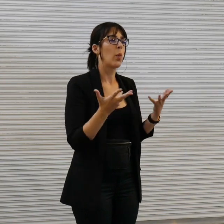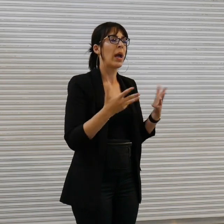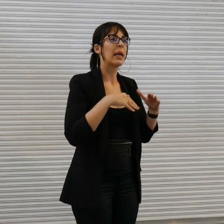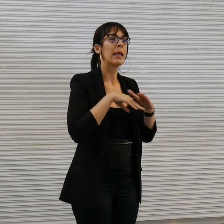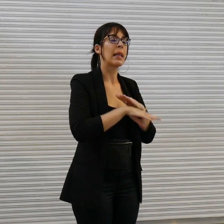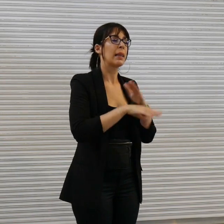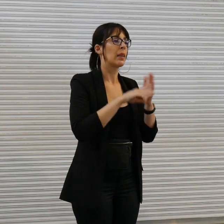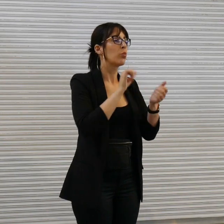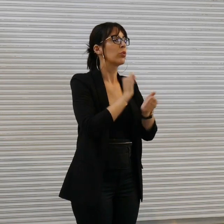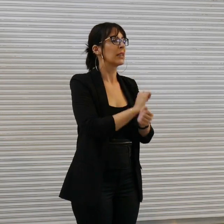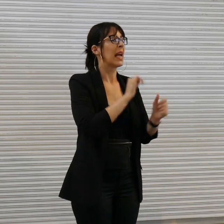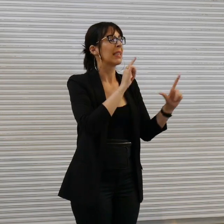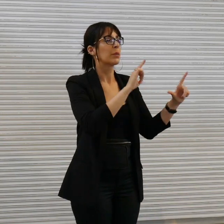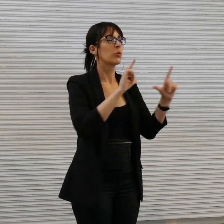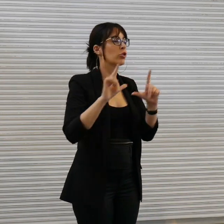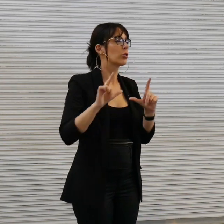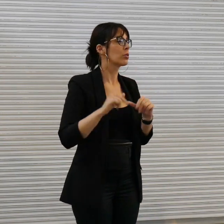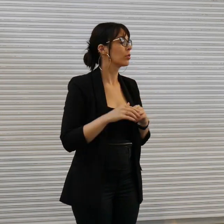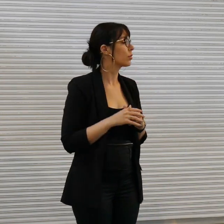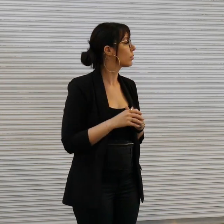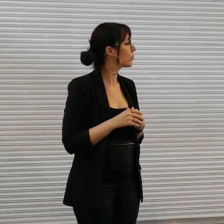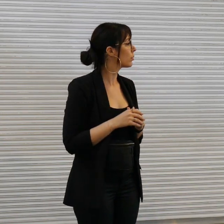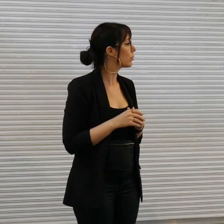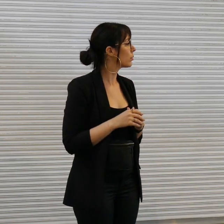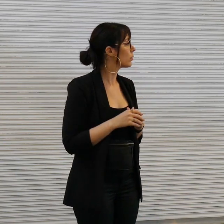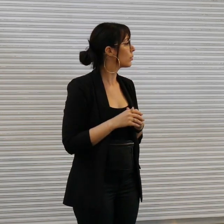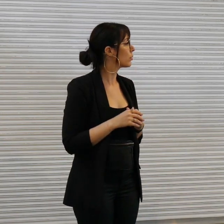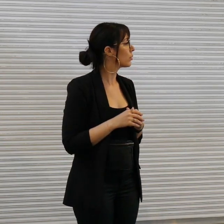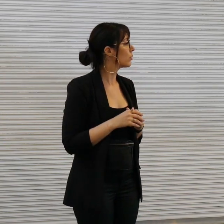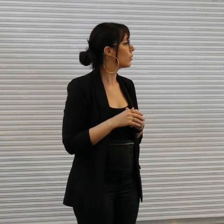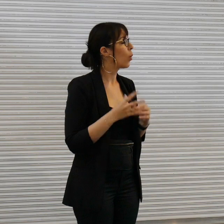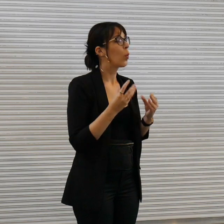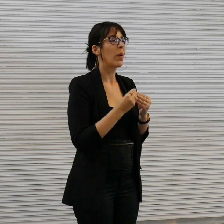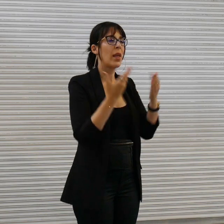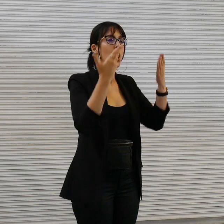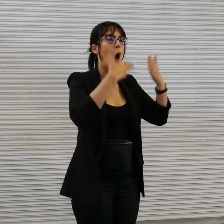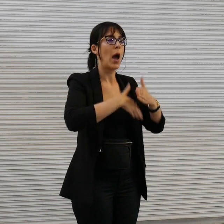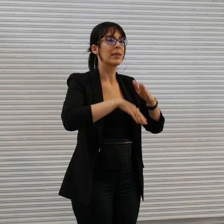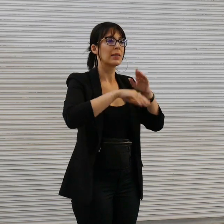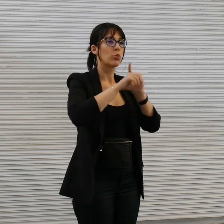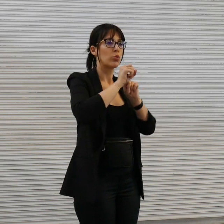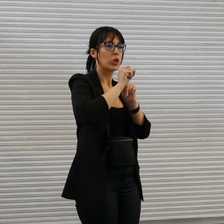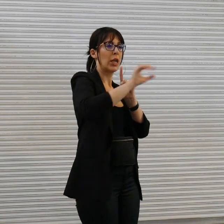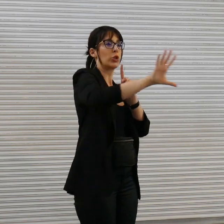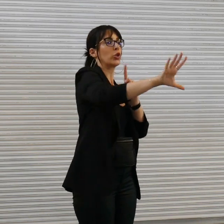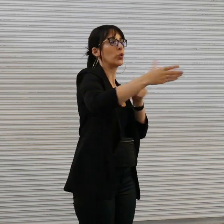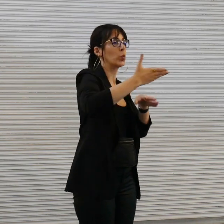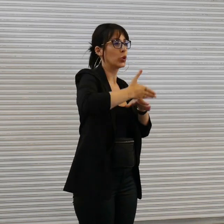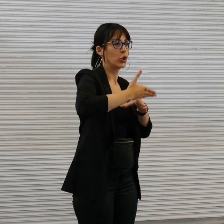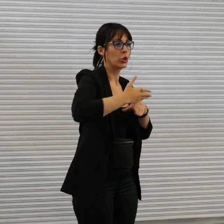which is um opposite Counihan gallery an evening projection um work which has some of um Miranda's